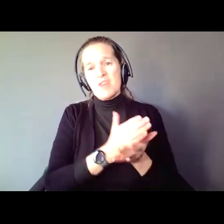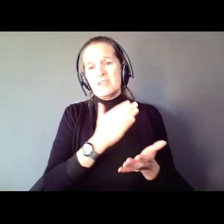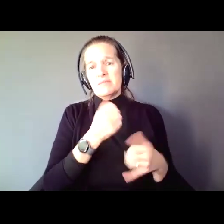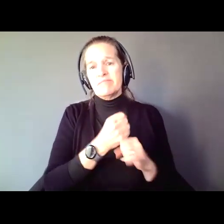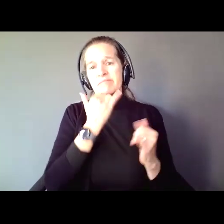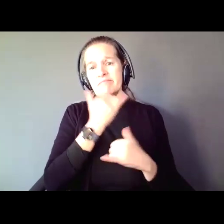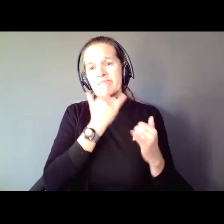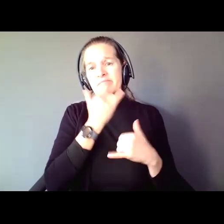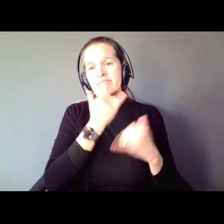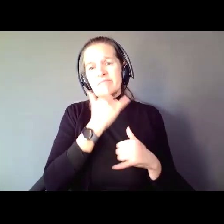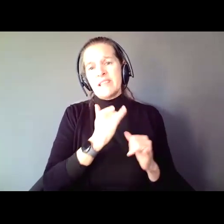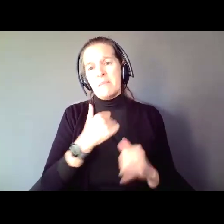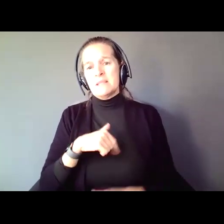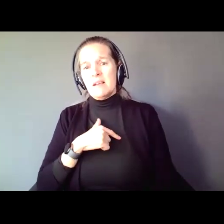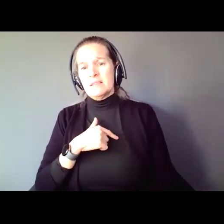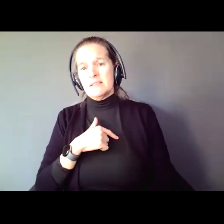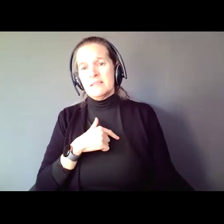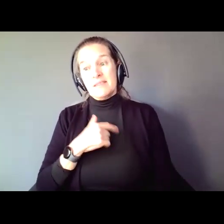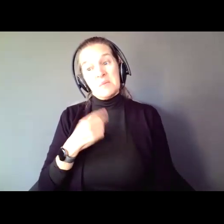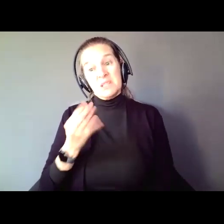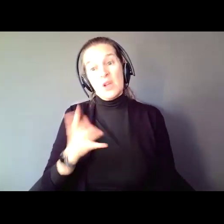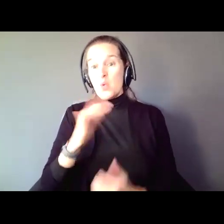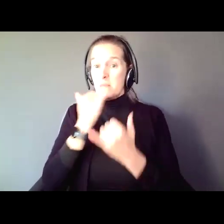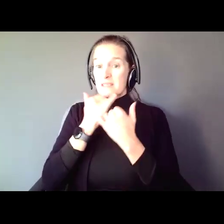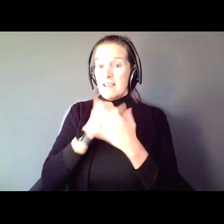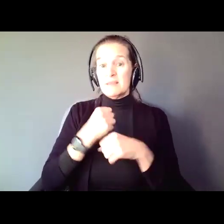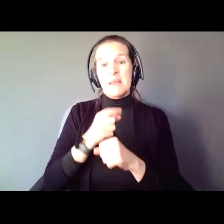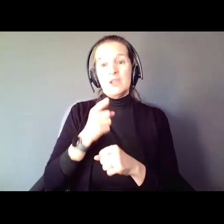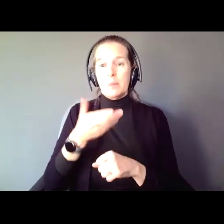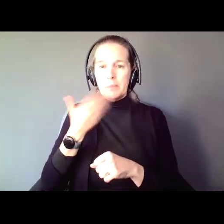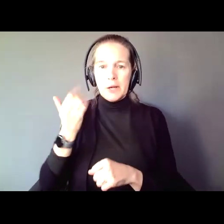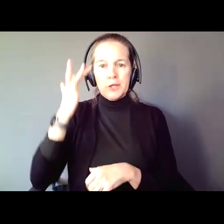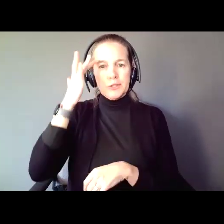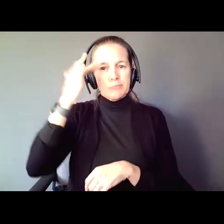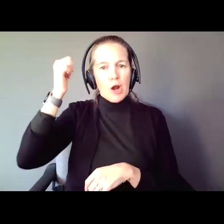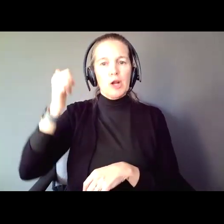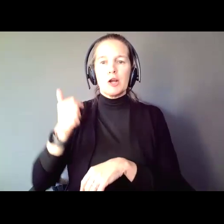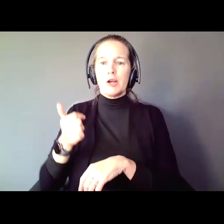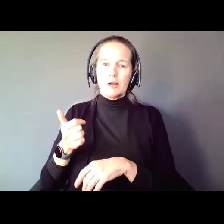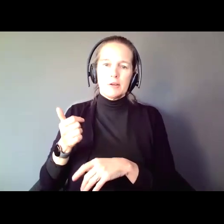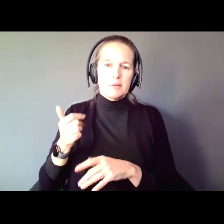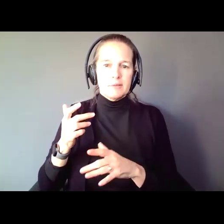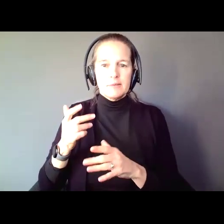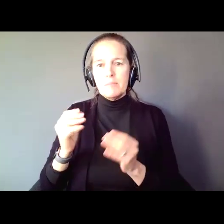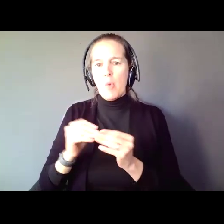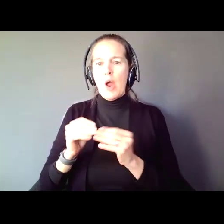mistakes made you a better, stronger, smarter, more contributing member of society.